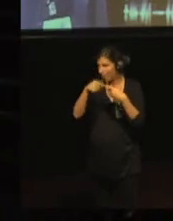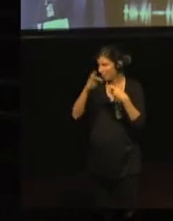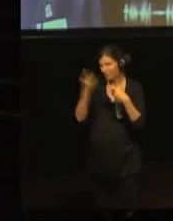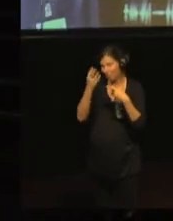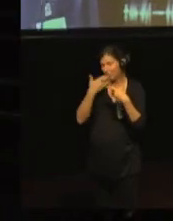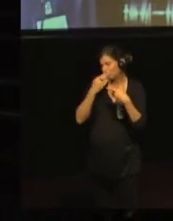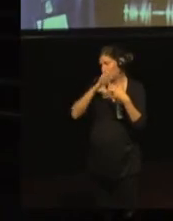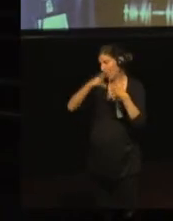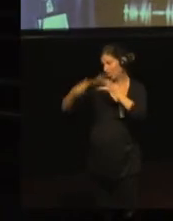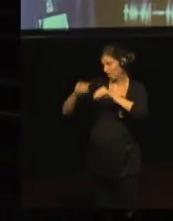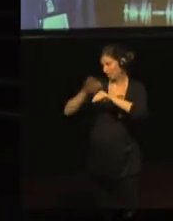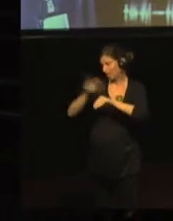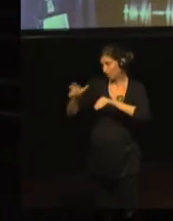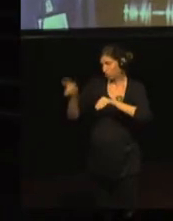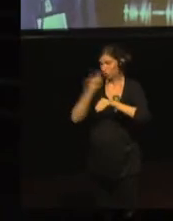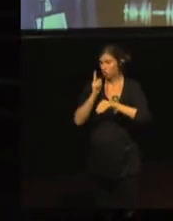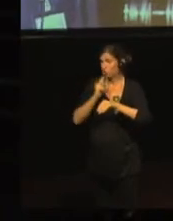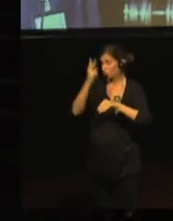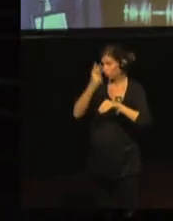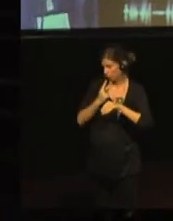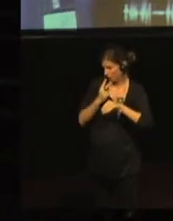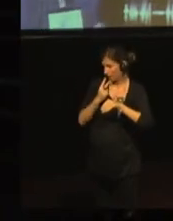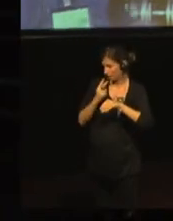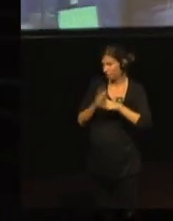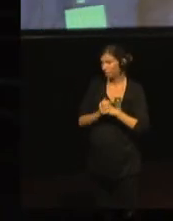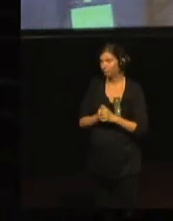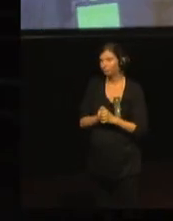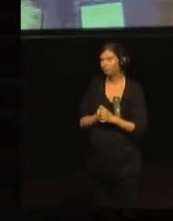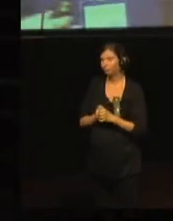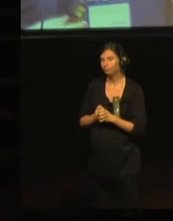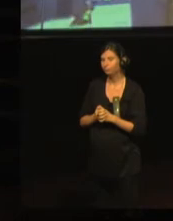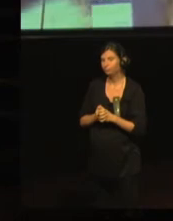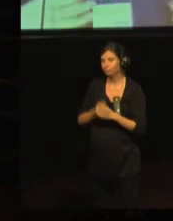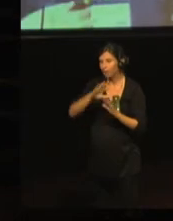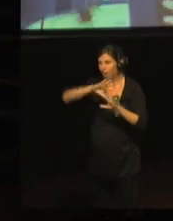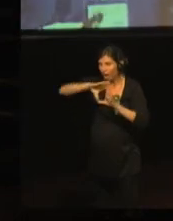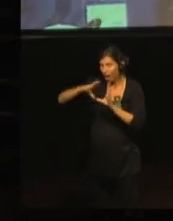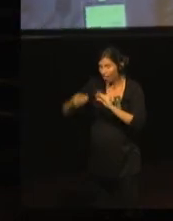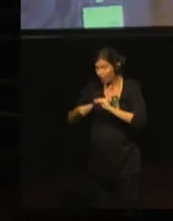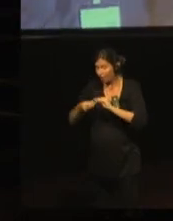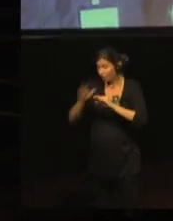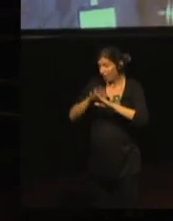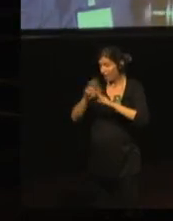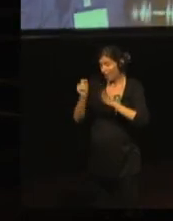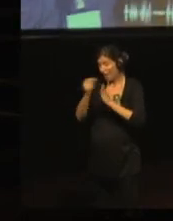and recreated a new indicator form to collect the data we wanted to use.